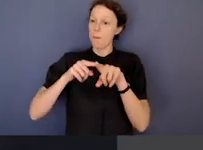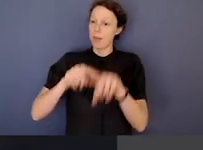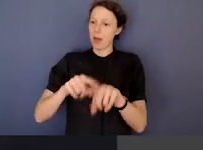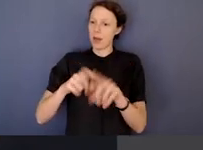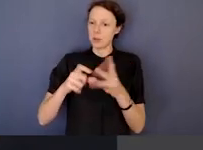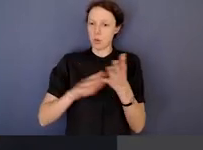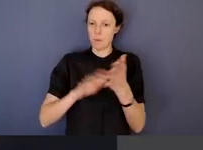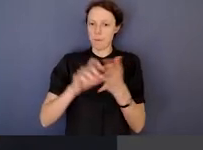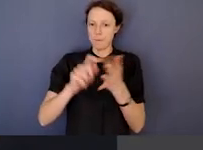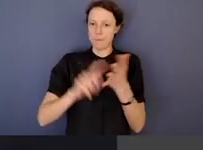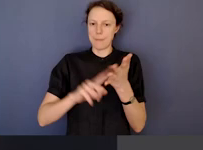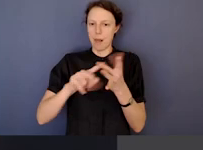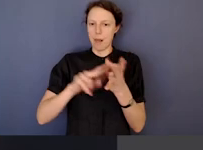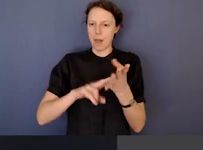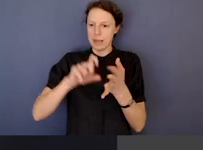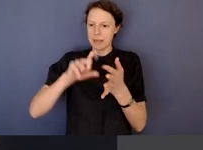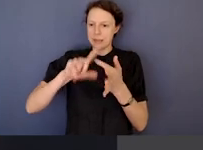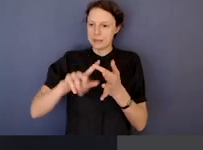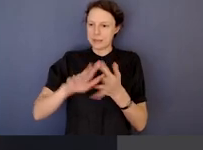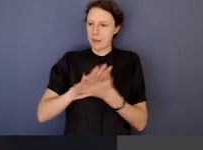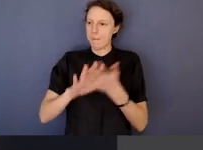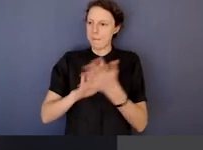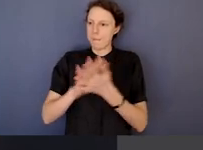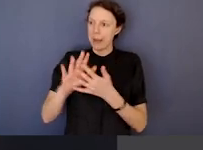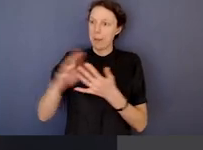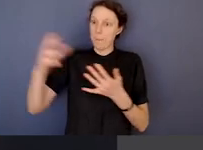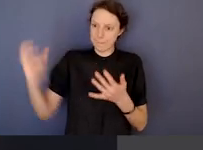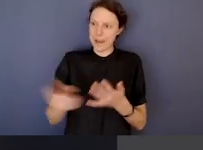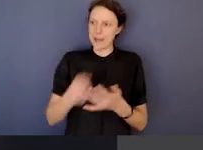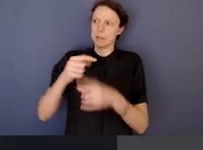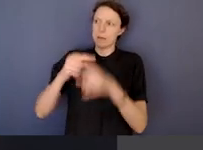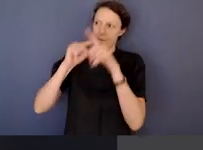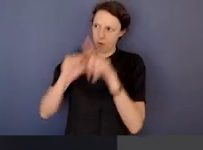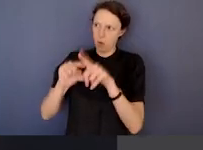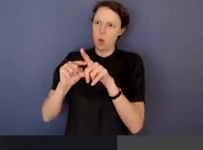that legal compliance is seen as not an optional thing.